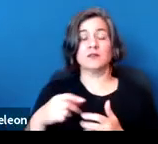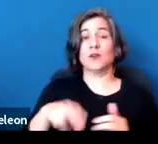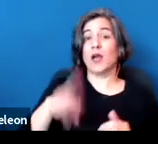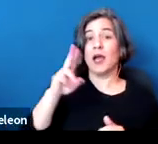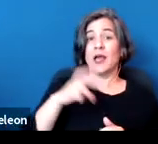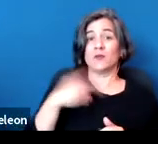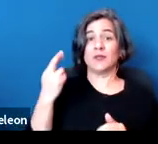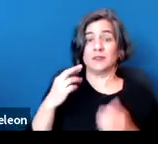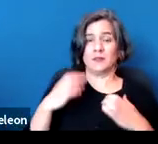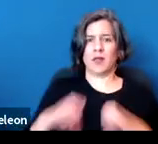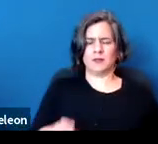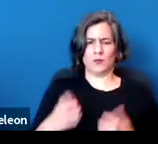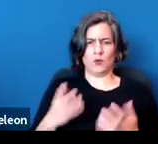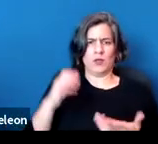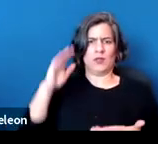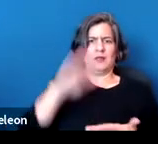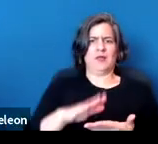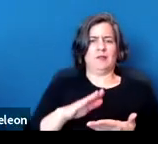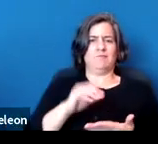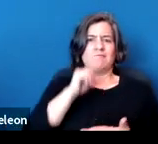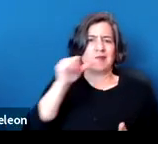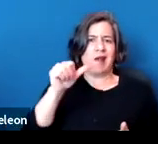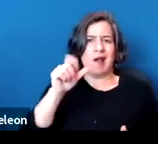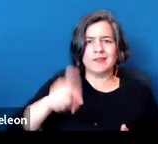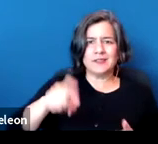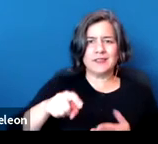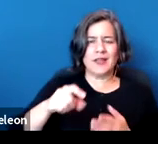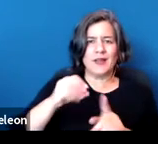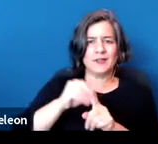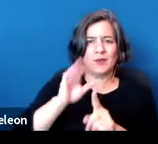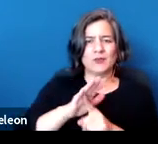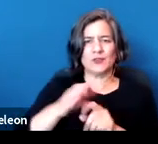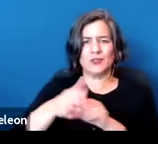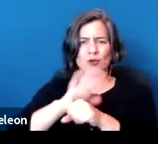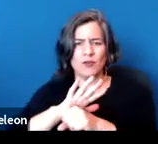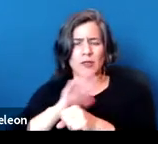we want to help limit any unnecessary exposure to COVID-19, and so here,